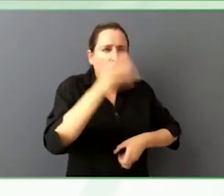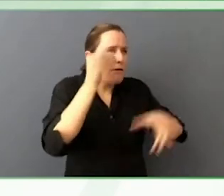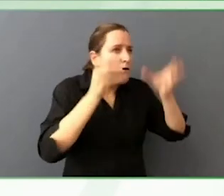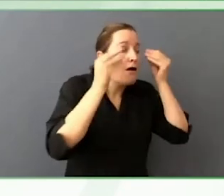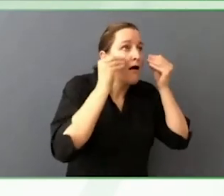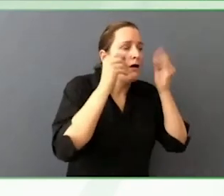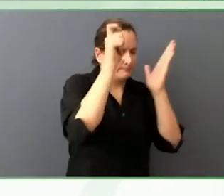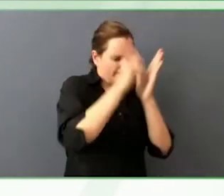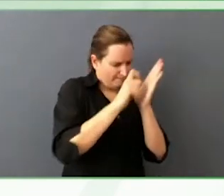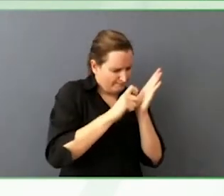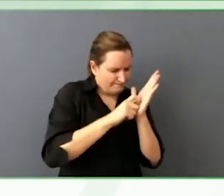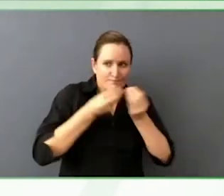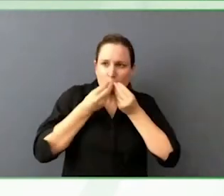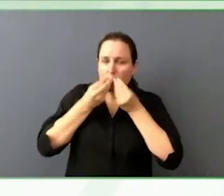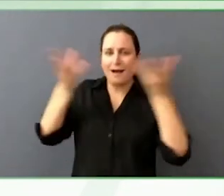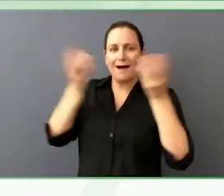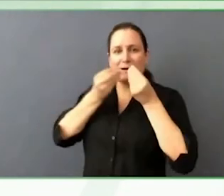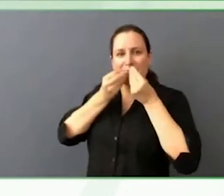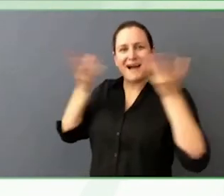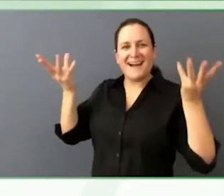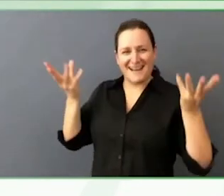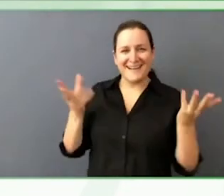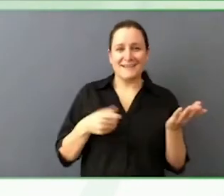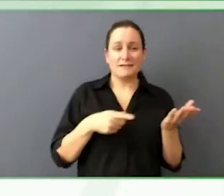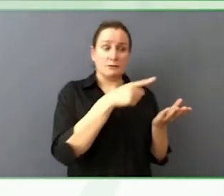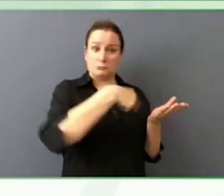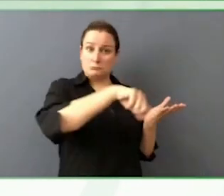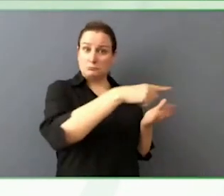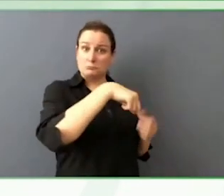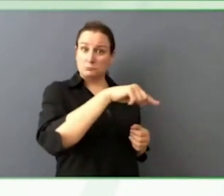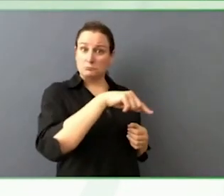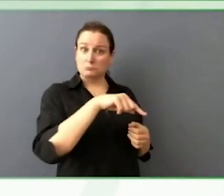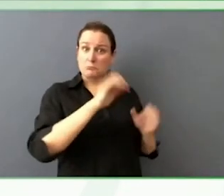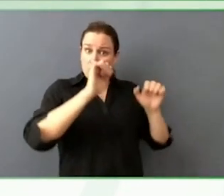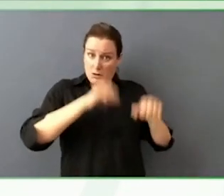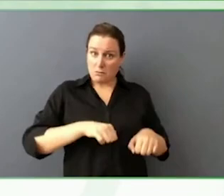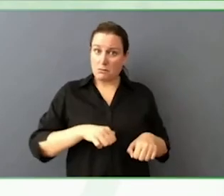mentioned interpersonal communication, is that a blueprint